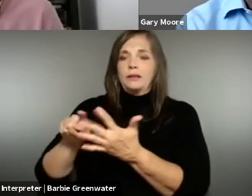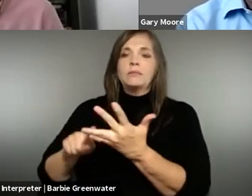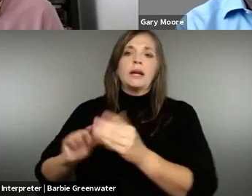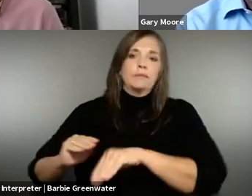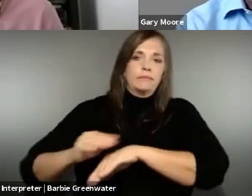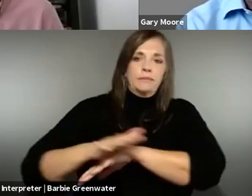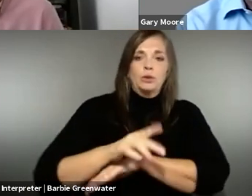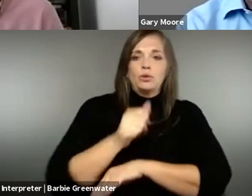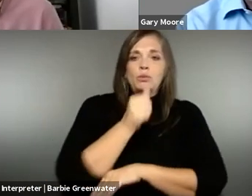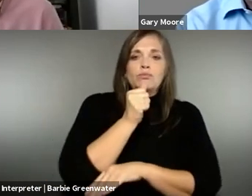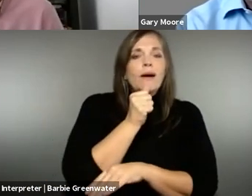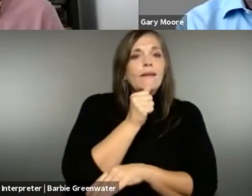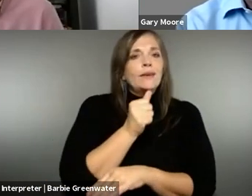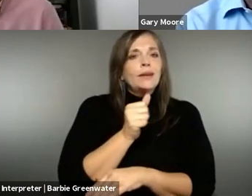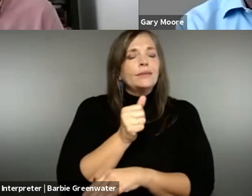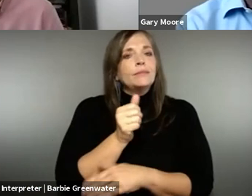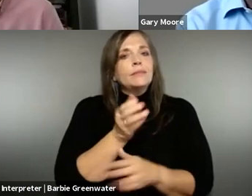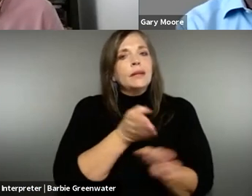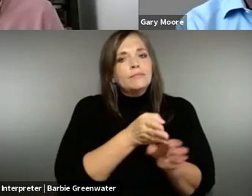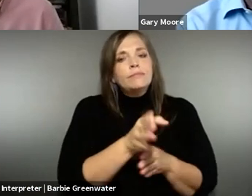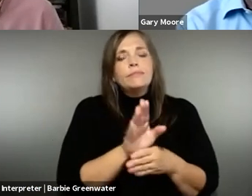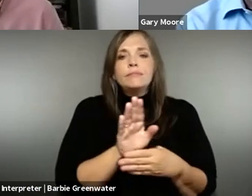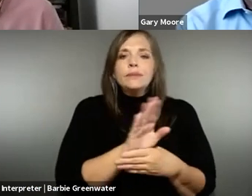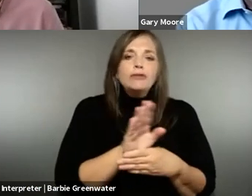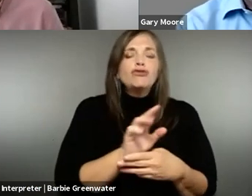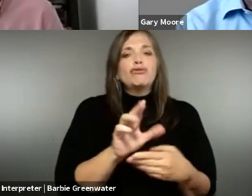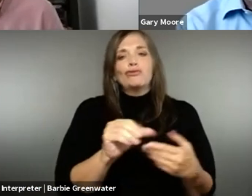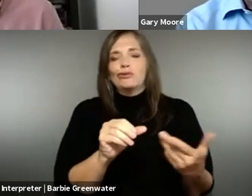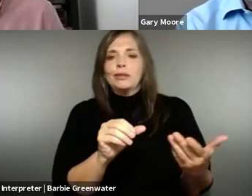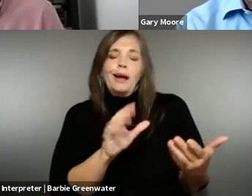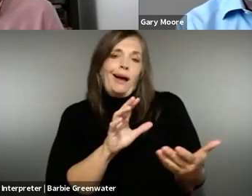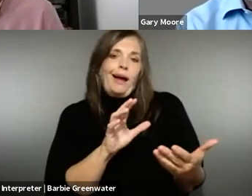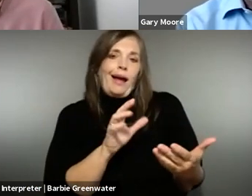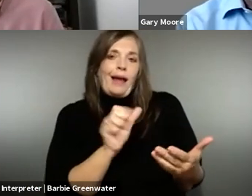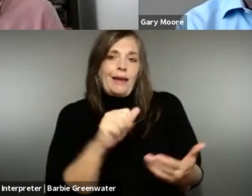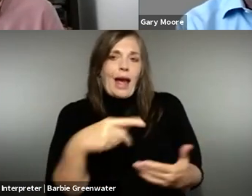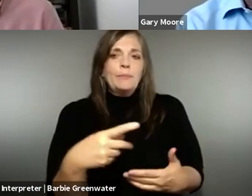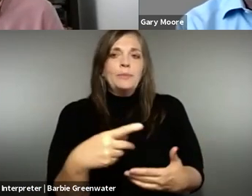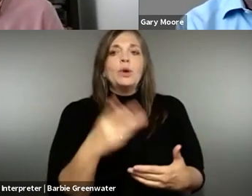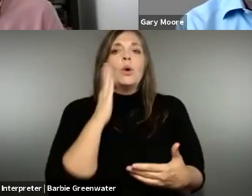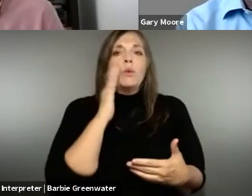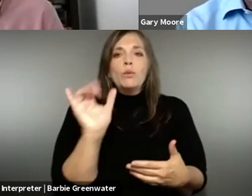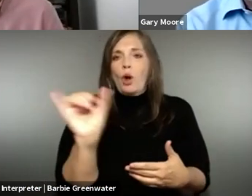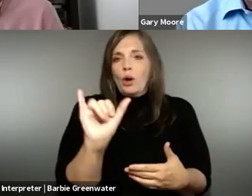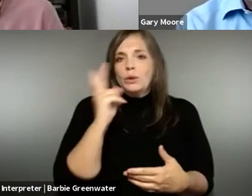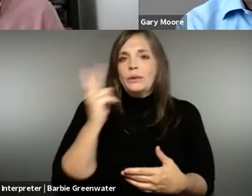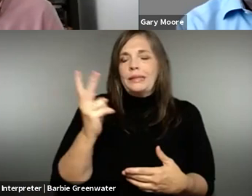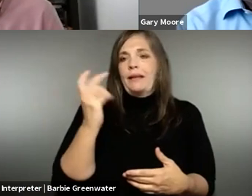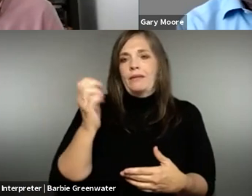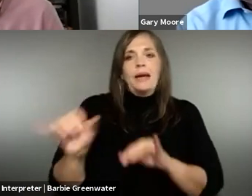the impact of the web accessibility directive spilling over into the private sector website and apps, we will also see a similar impact from